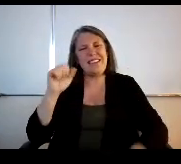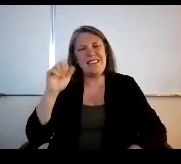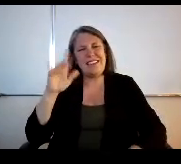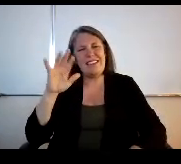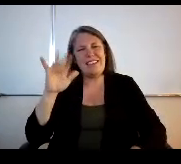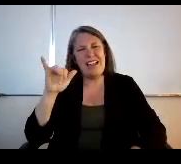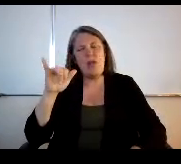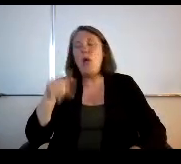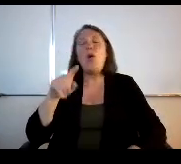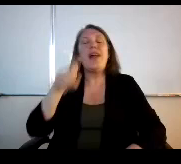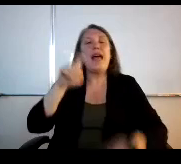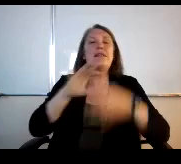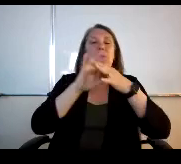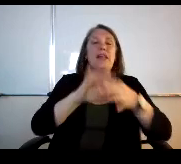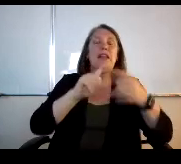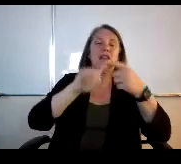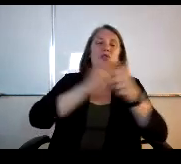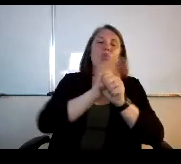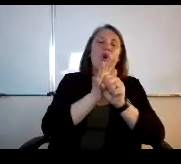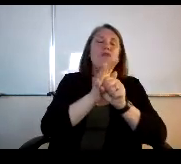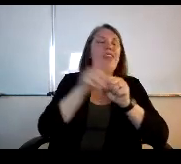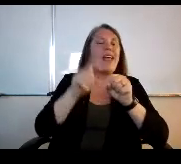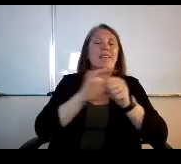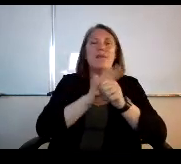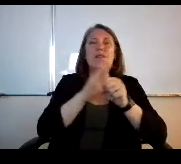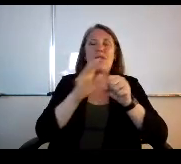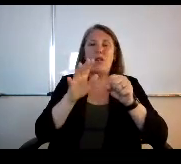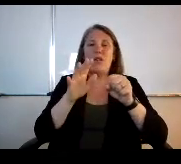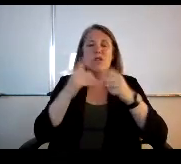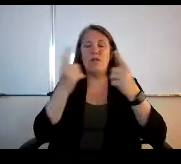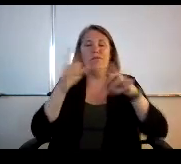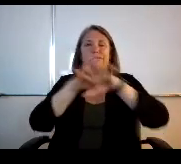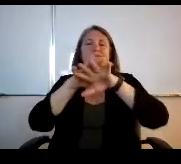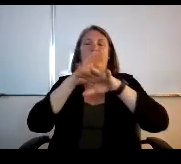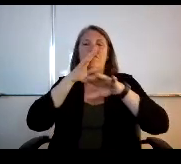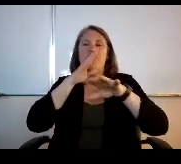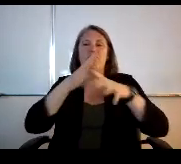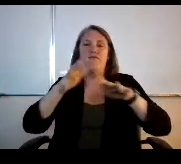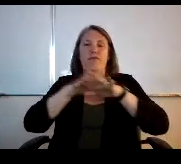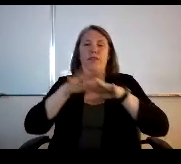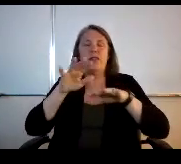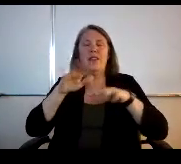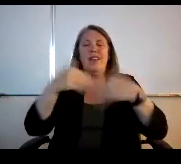so you couldn't just sorry Miss Allen, go ahead, I apologize.